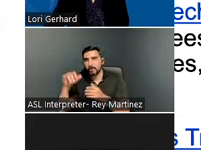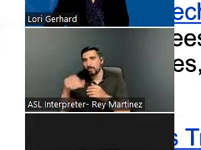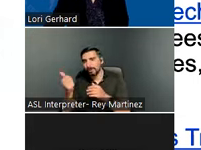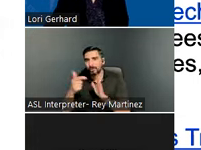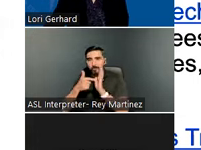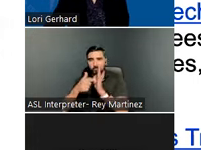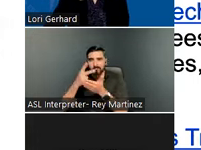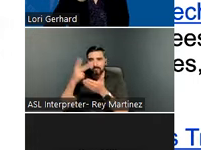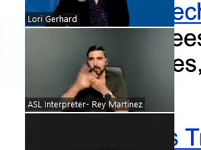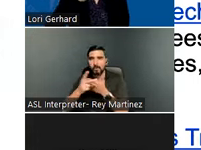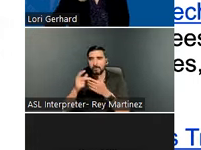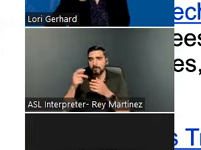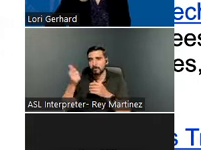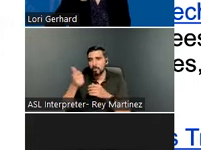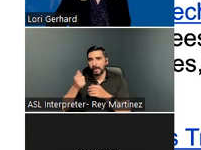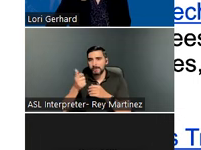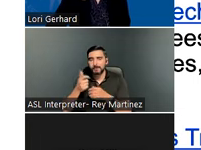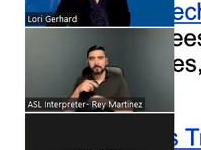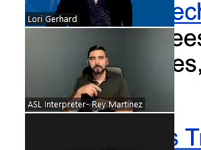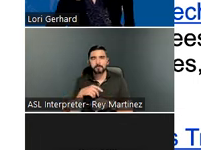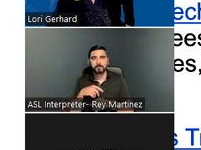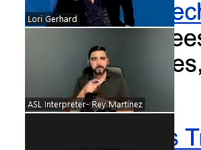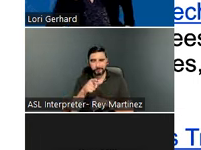The links on this slide are available in the links document distributed before the